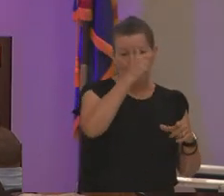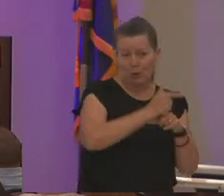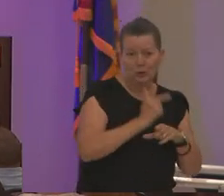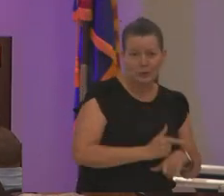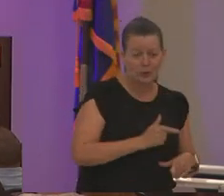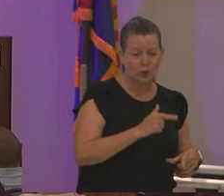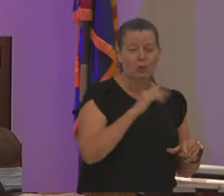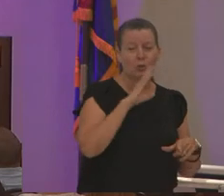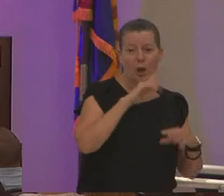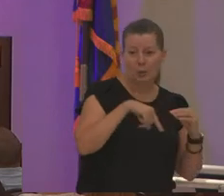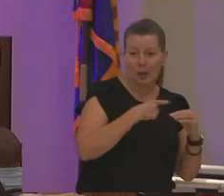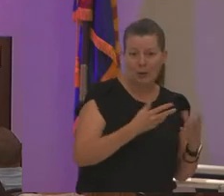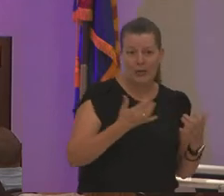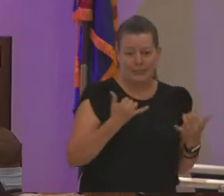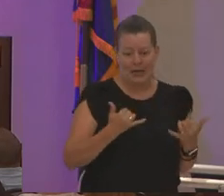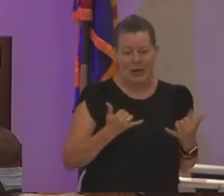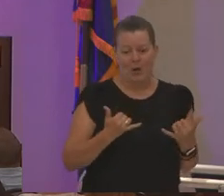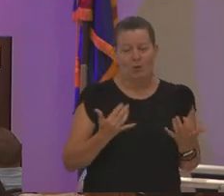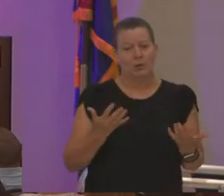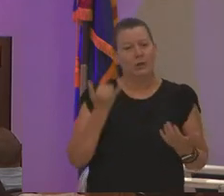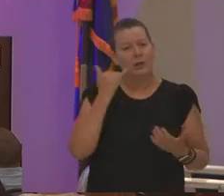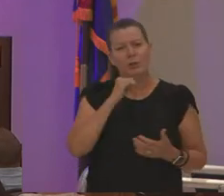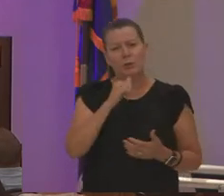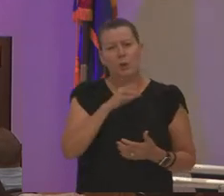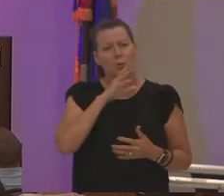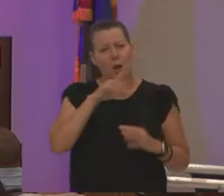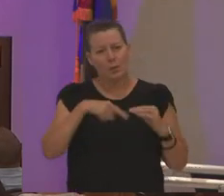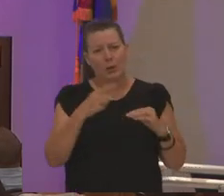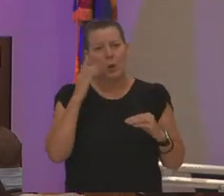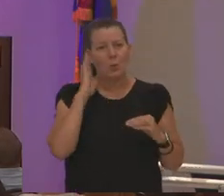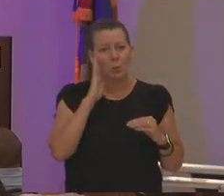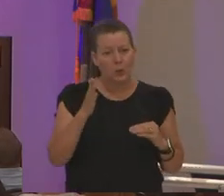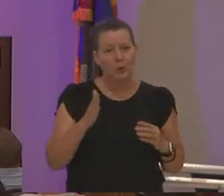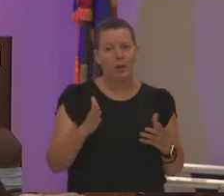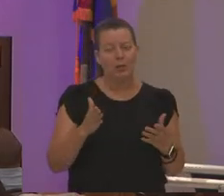so now we're saying that if you don't talk about it we'll talk about it we need to make college